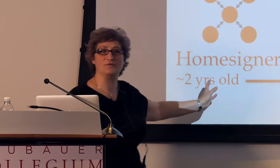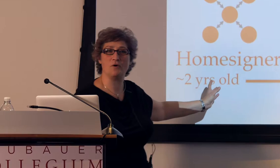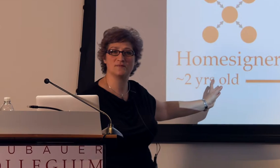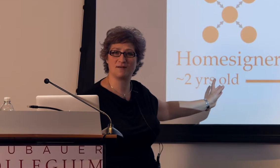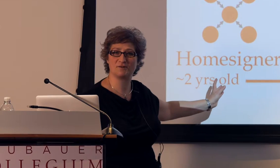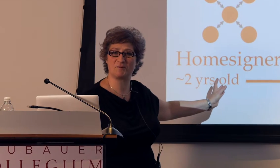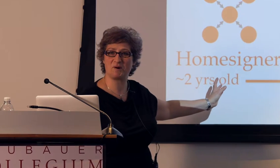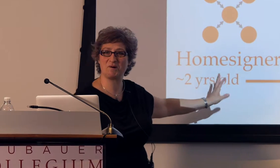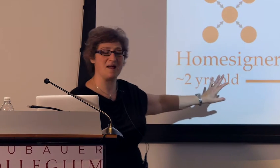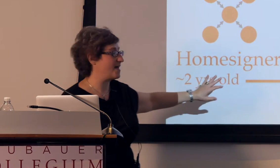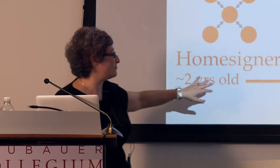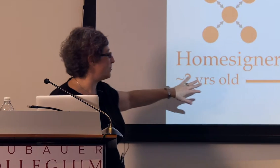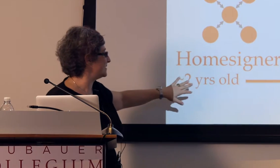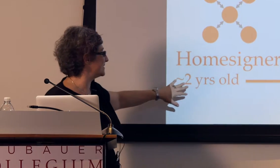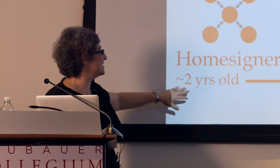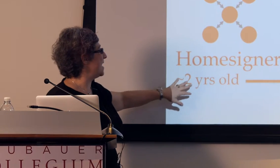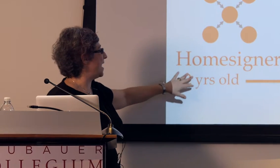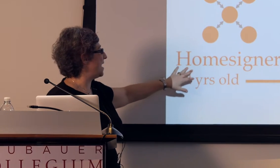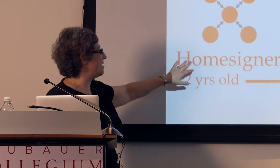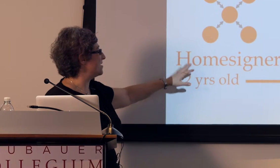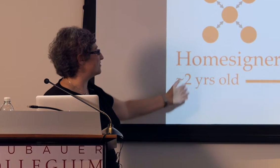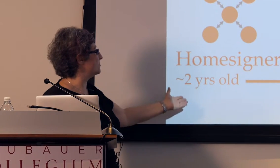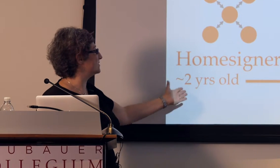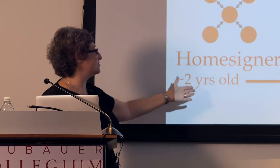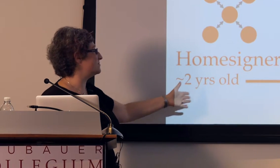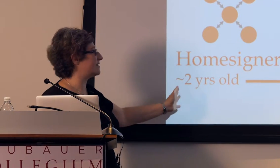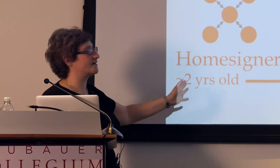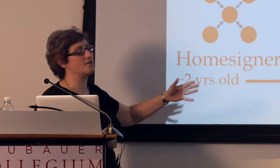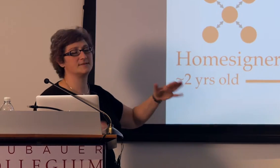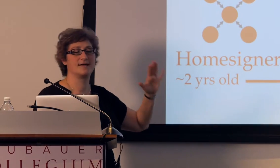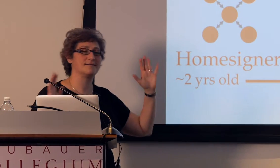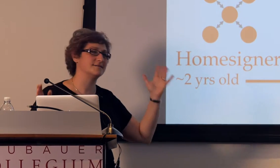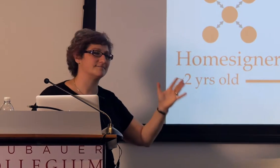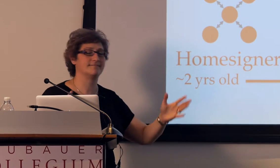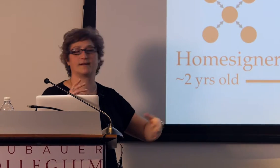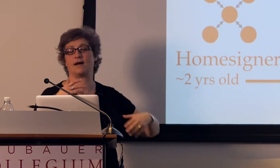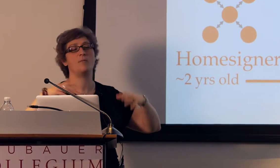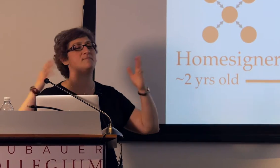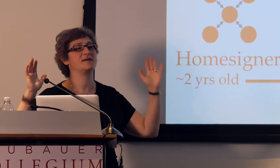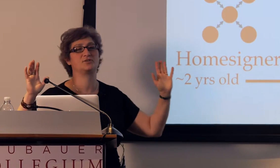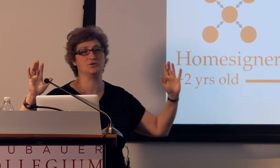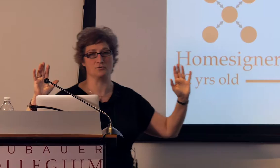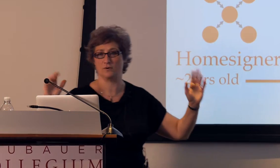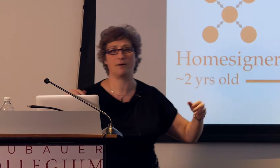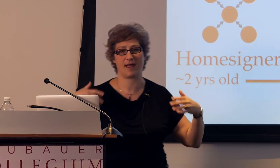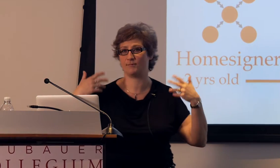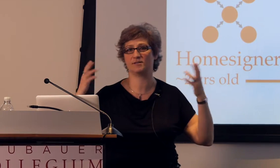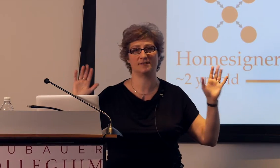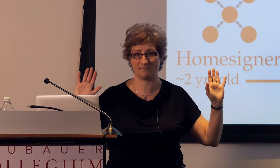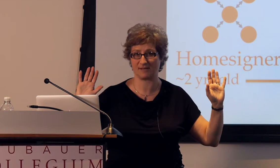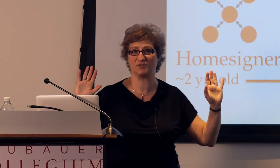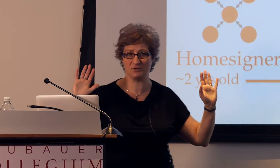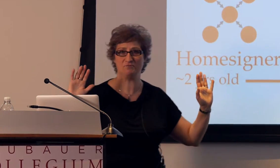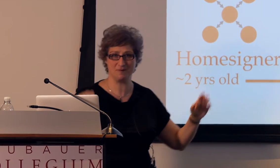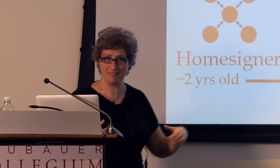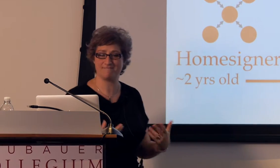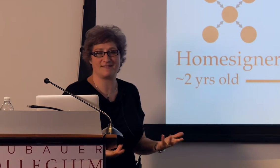the homesigners were at that point, if you assume that the homesigners, we picked two, okay, we just picked two,